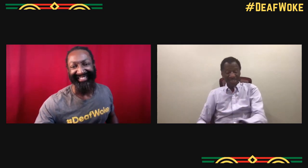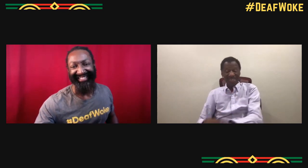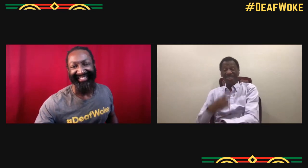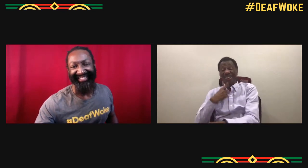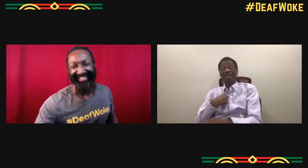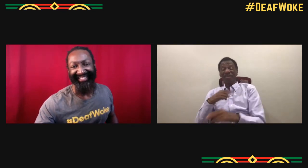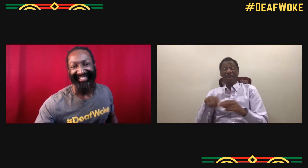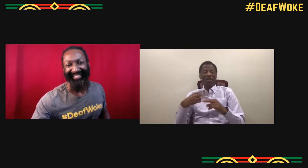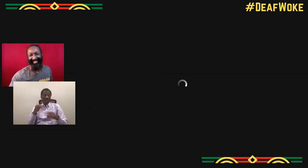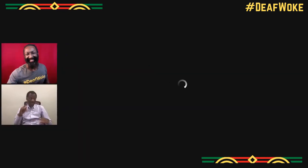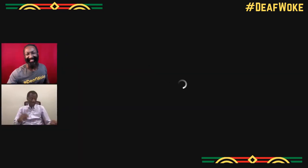Yeah, it's hard work.